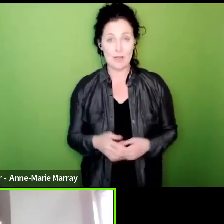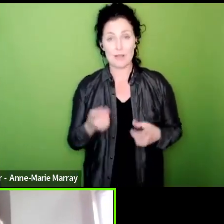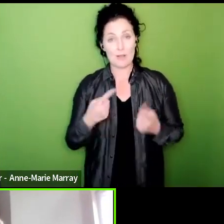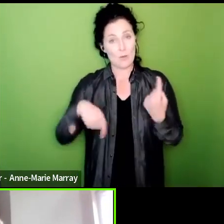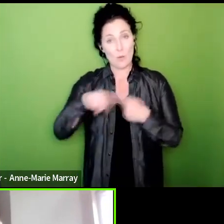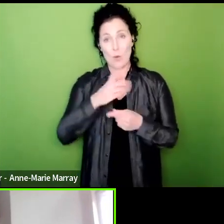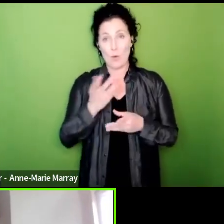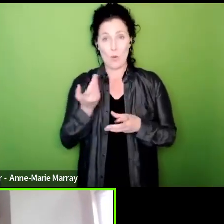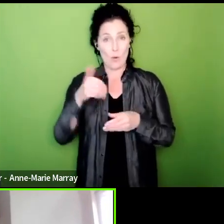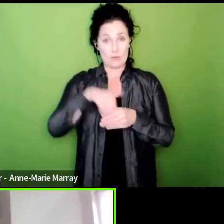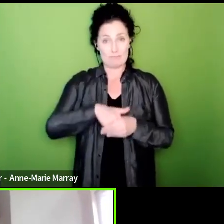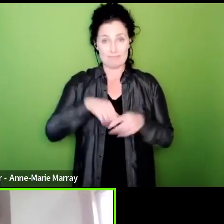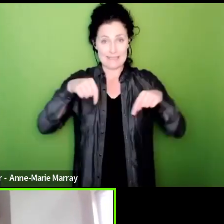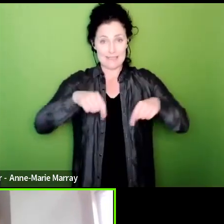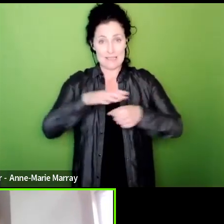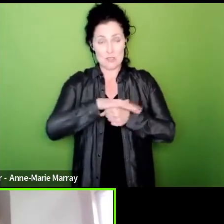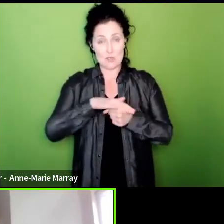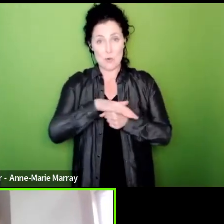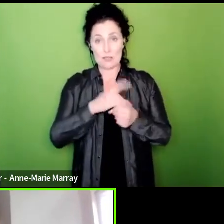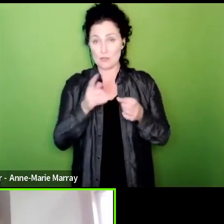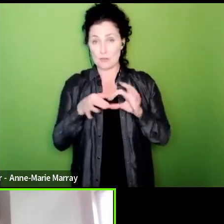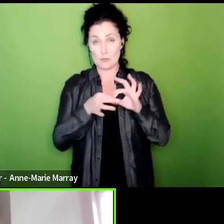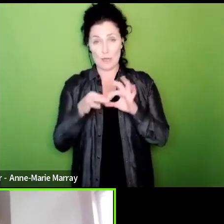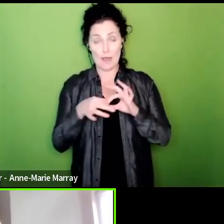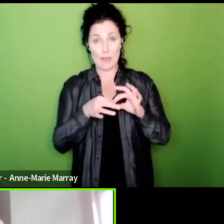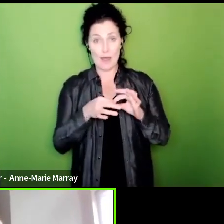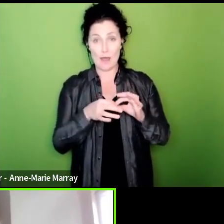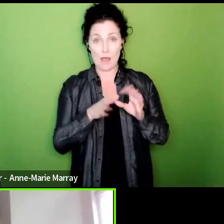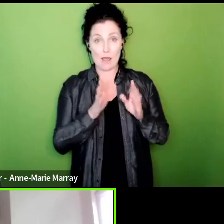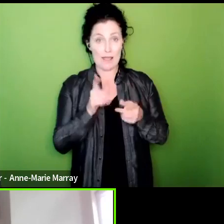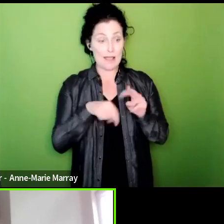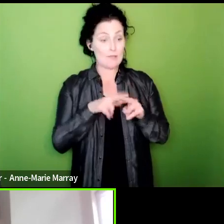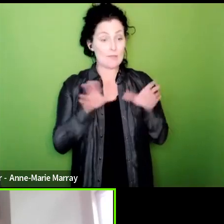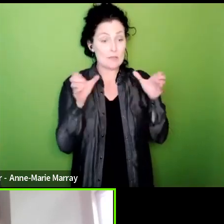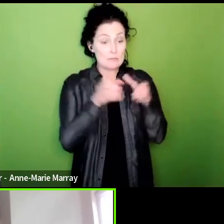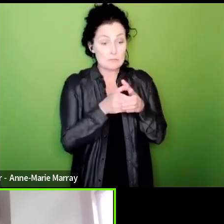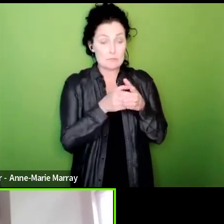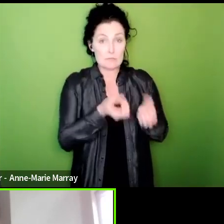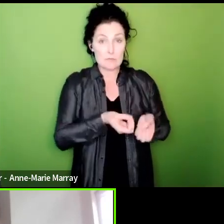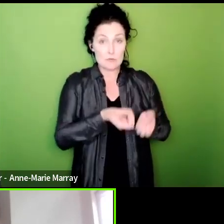whether you're taking targeted action all action or you've just missed the threshold